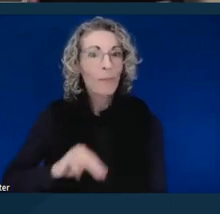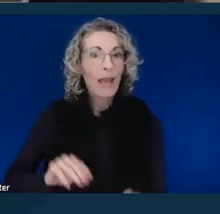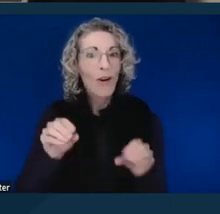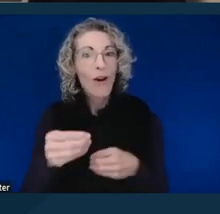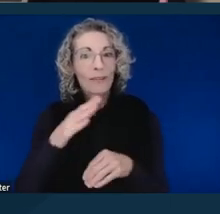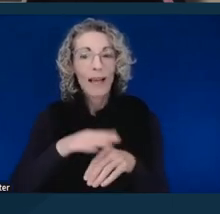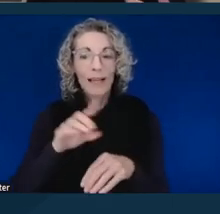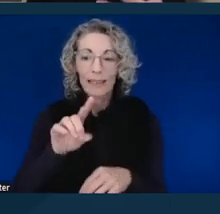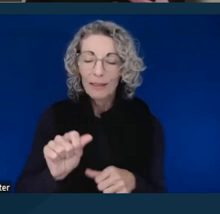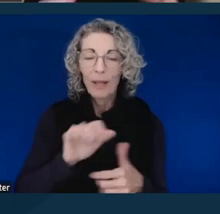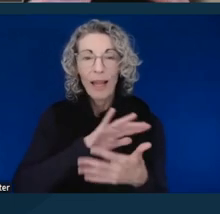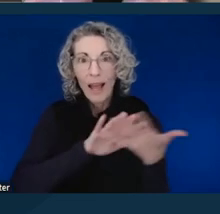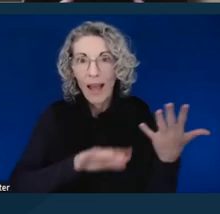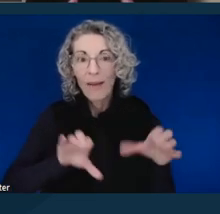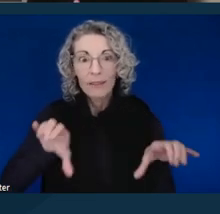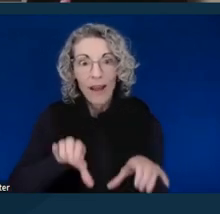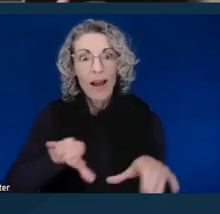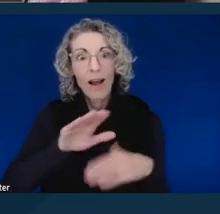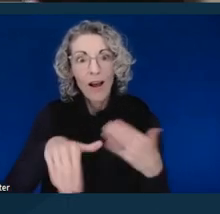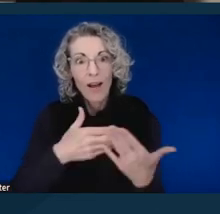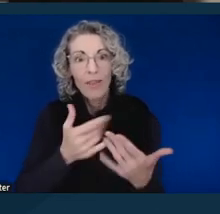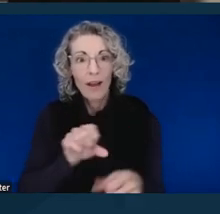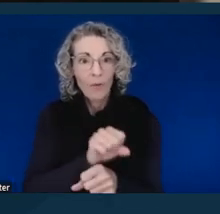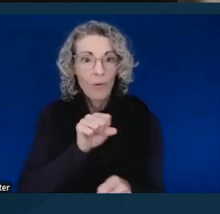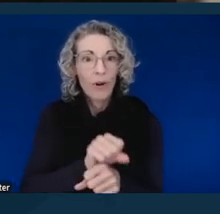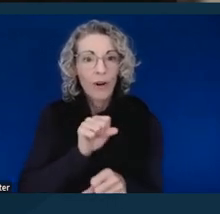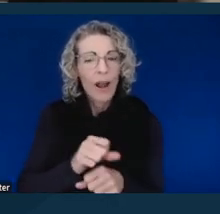made me truly ingrained in that this is my right of access.